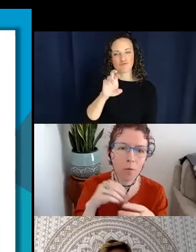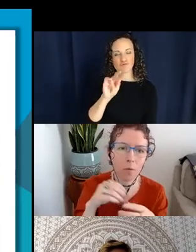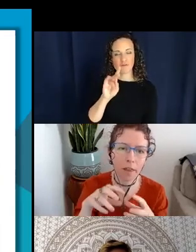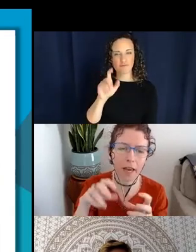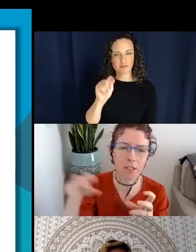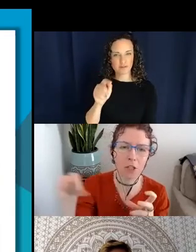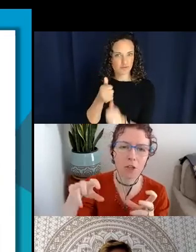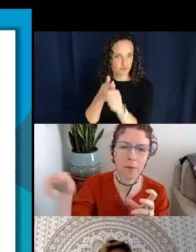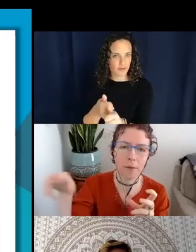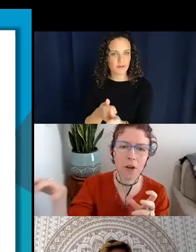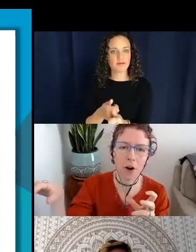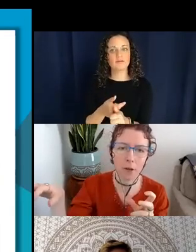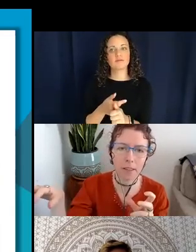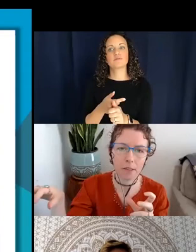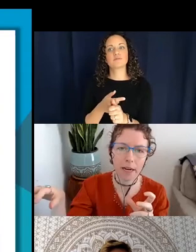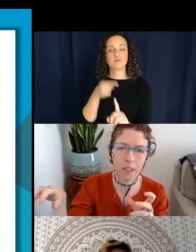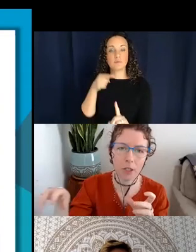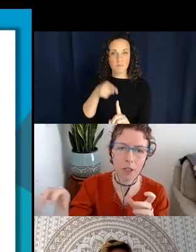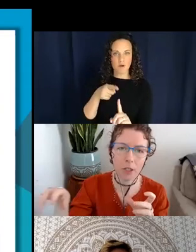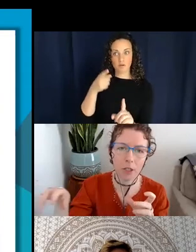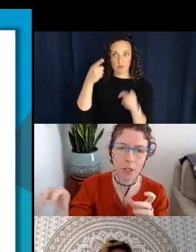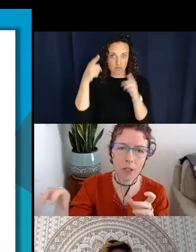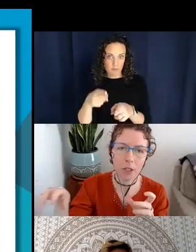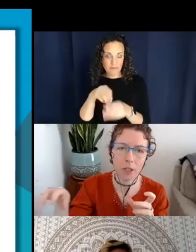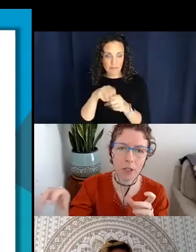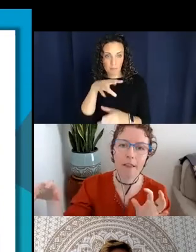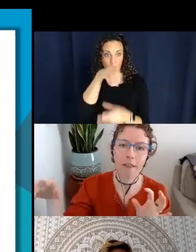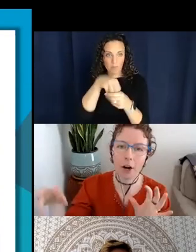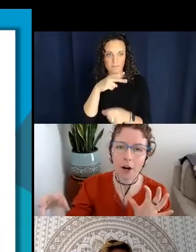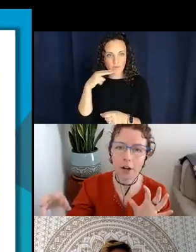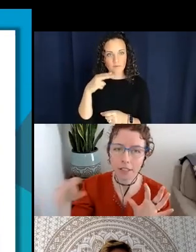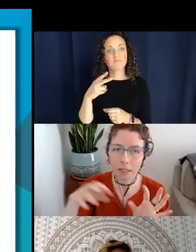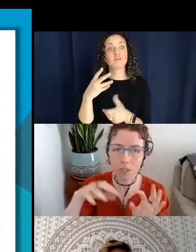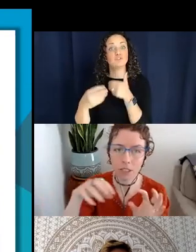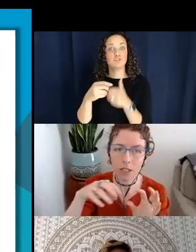with external NP arguments, right? So you have external NPs that are the subjects and